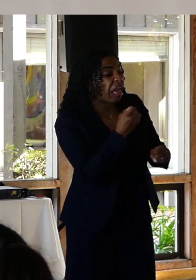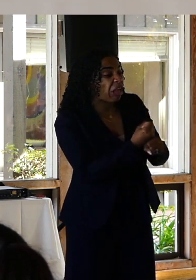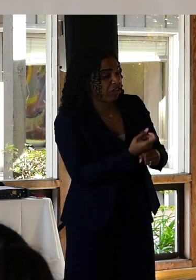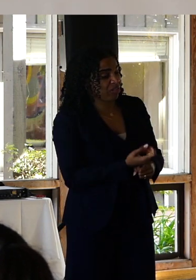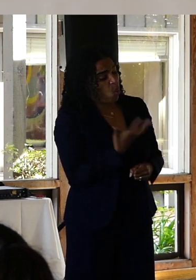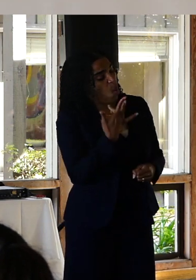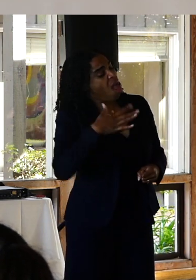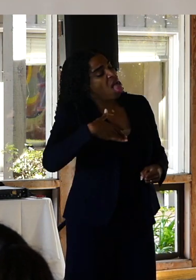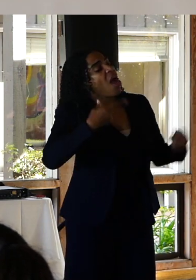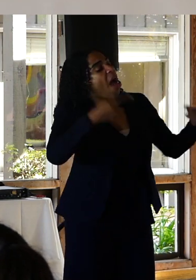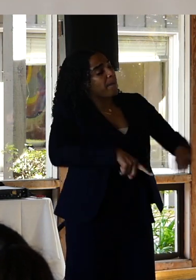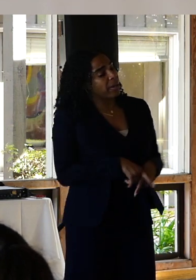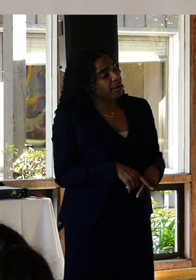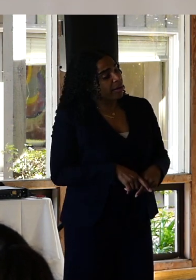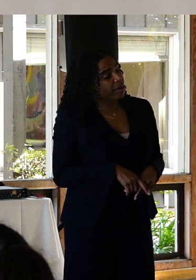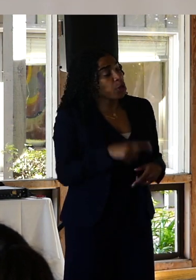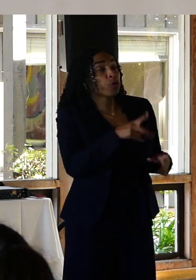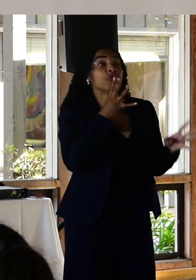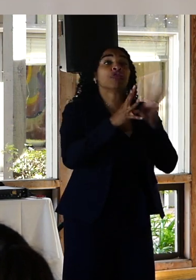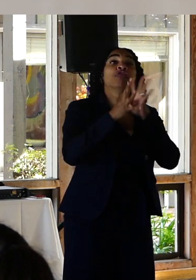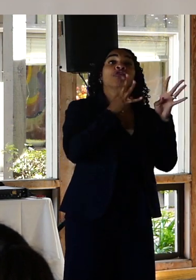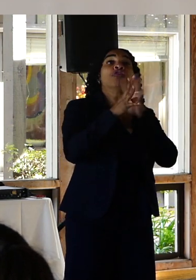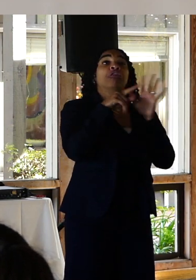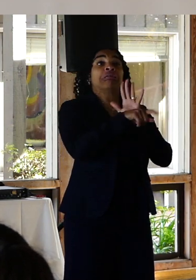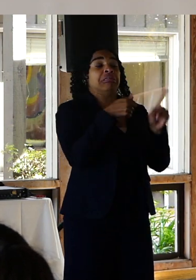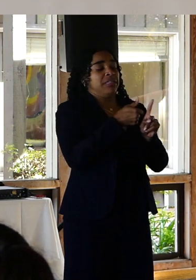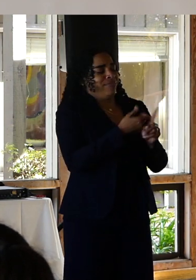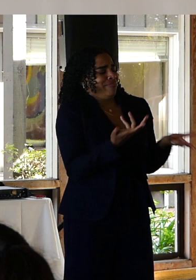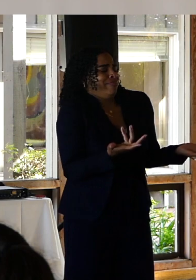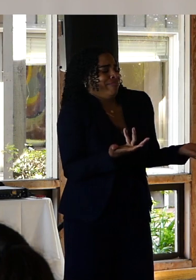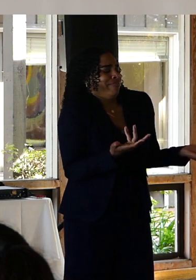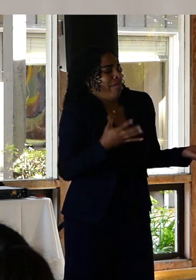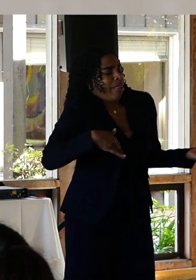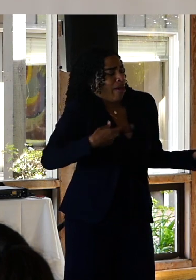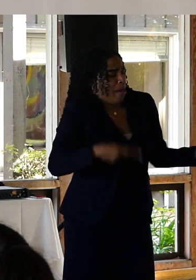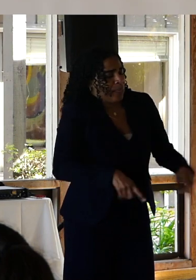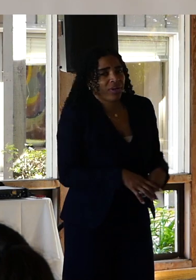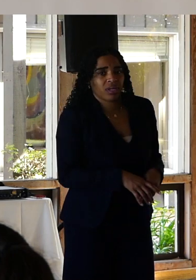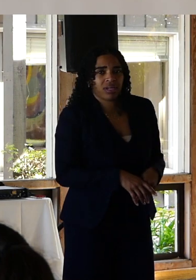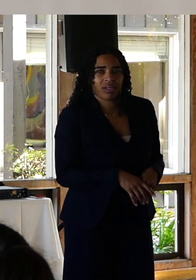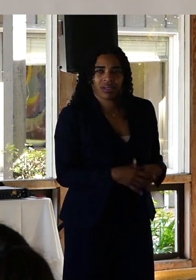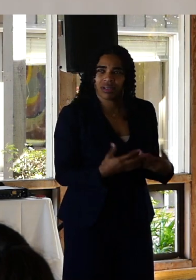it you would have gone through with it by now. A year later I had my first